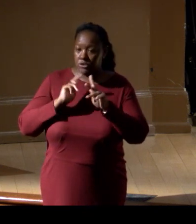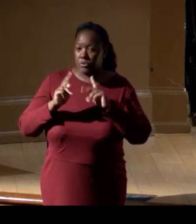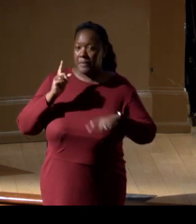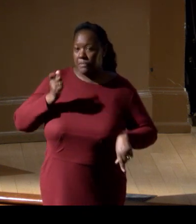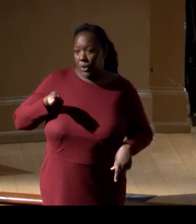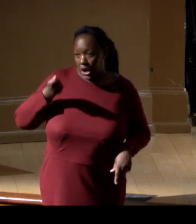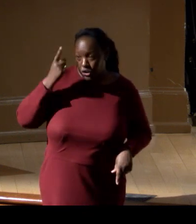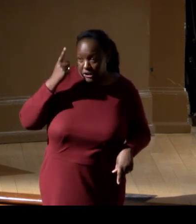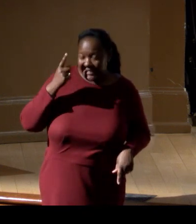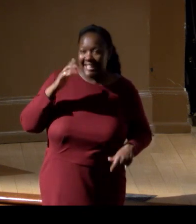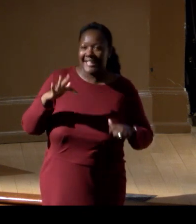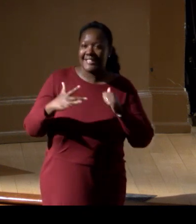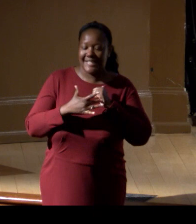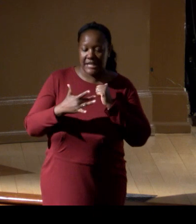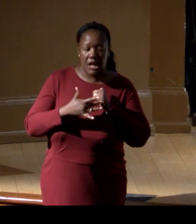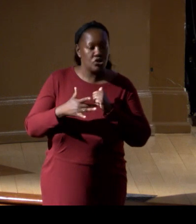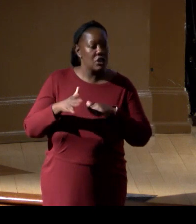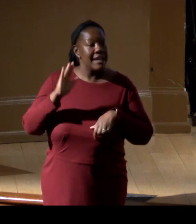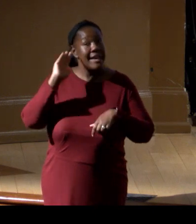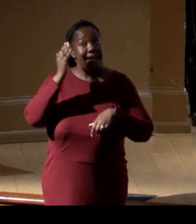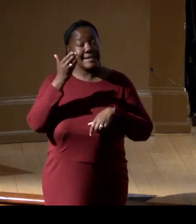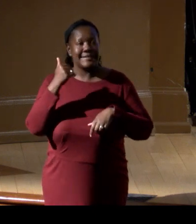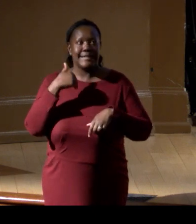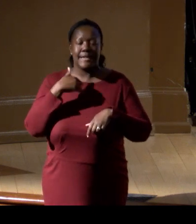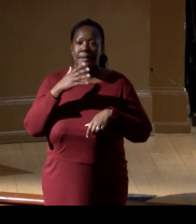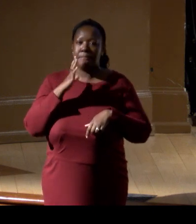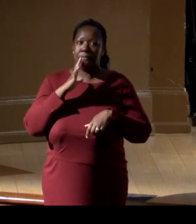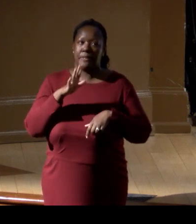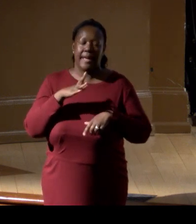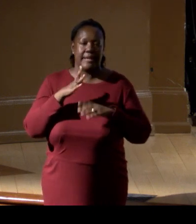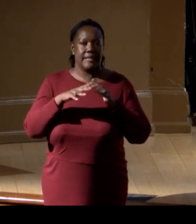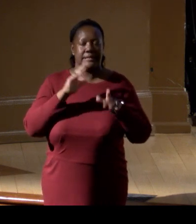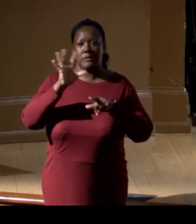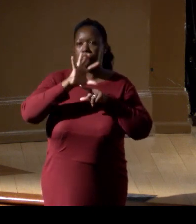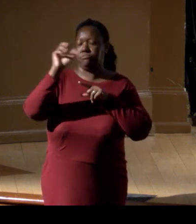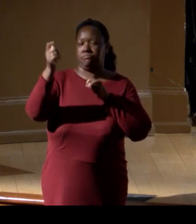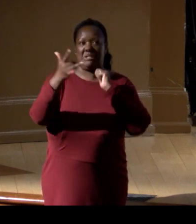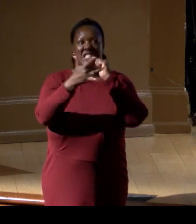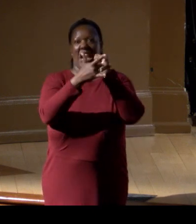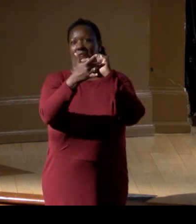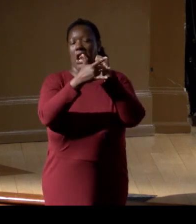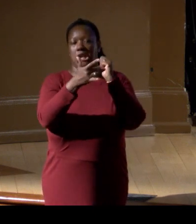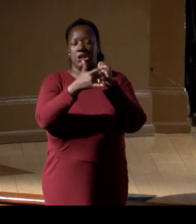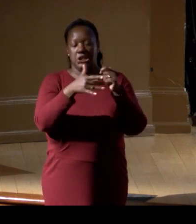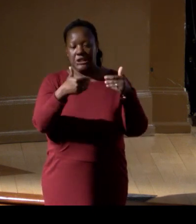It can't just be the super technical scientists that have trust in the standards. It needs to also have the community engagement,